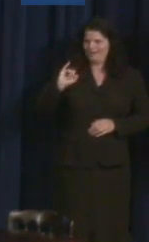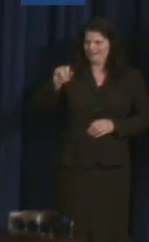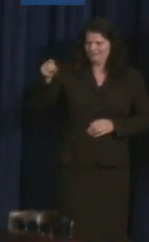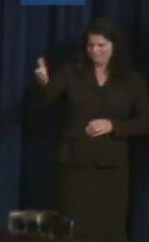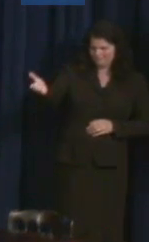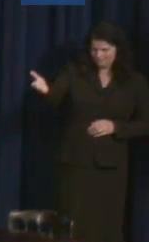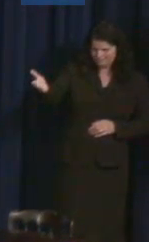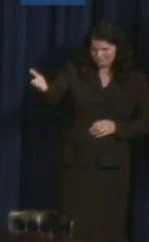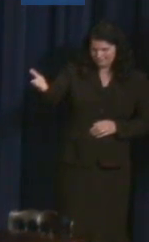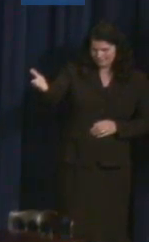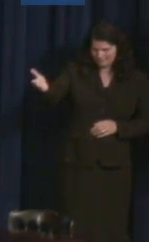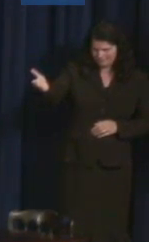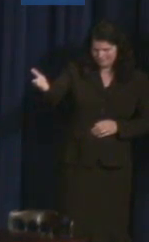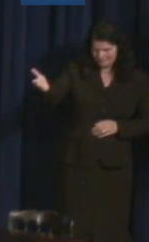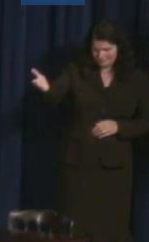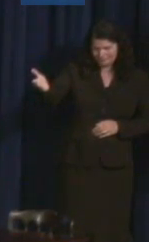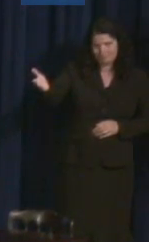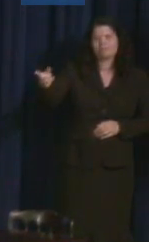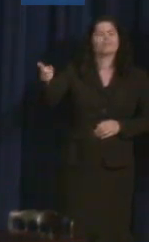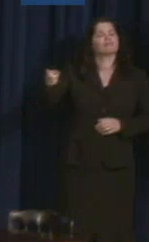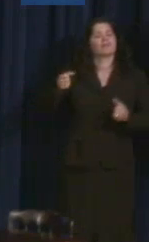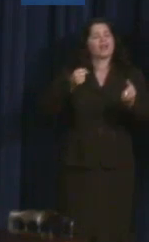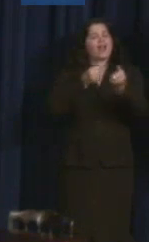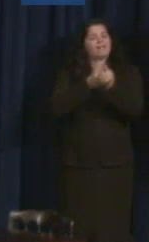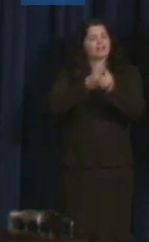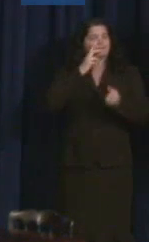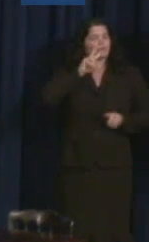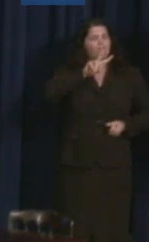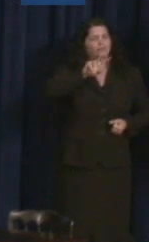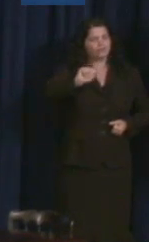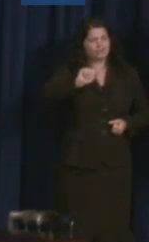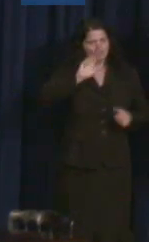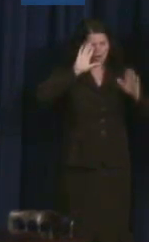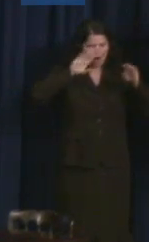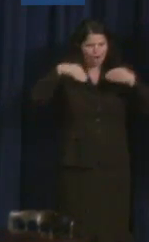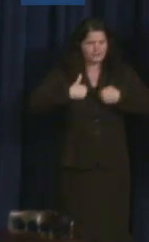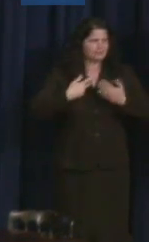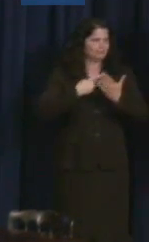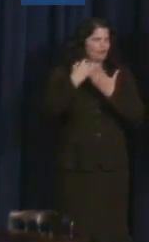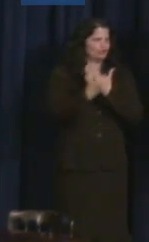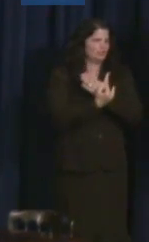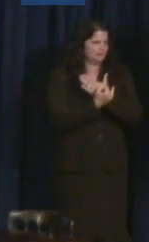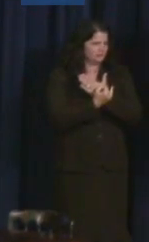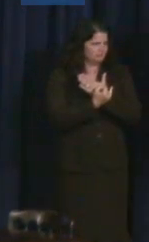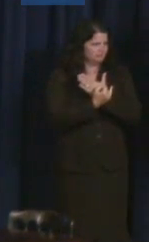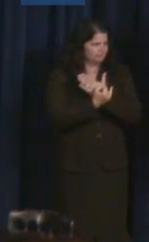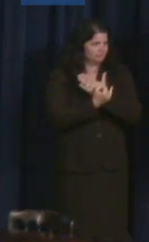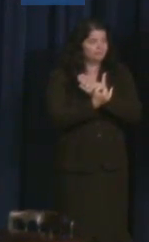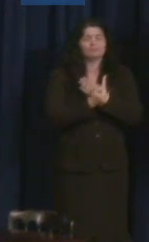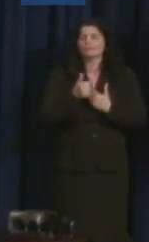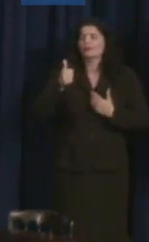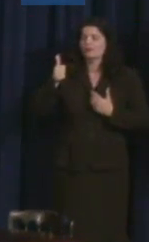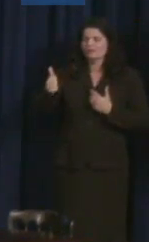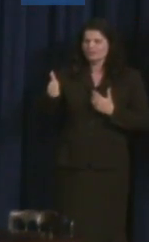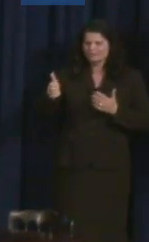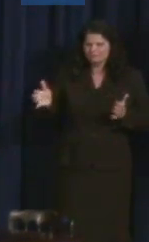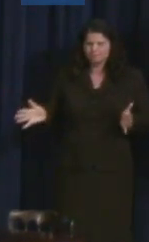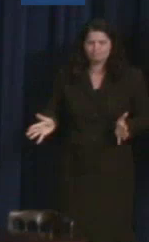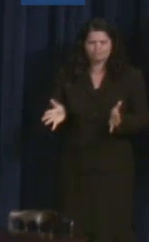Dil is an advocate with the Virginia Autism Project. She helped facilitate the passage of landmark autism